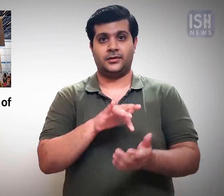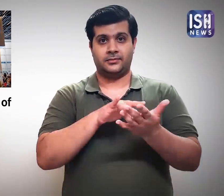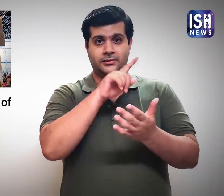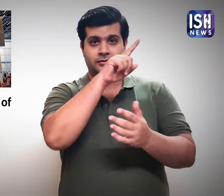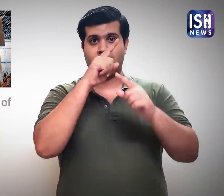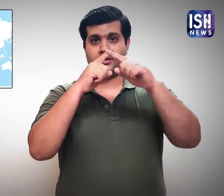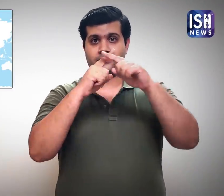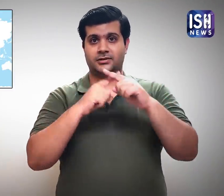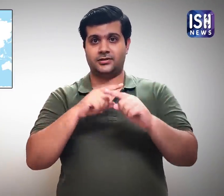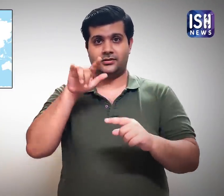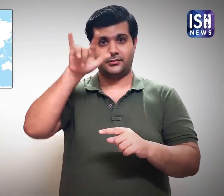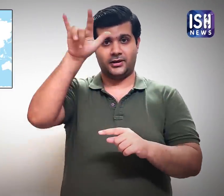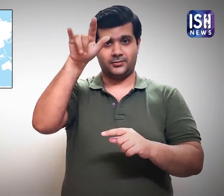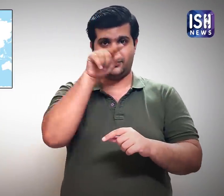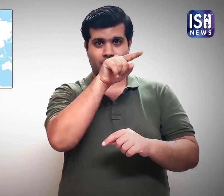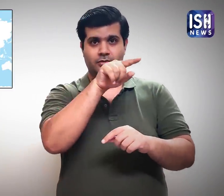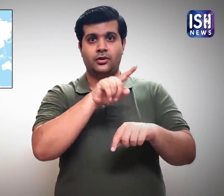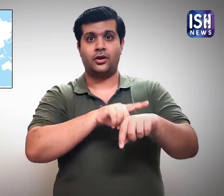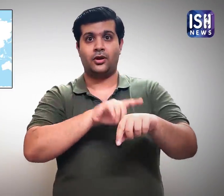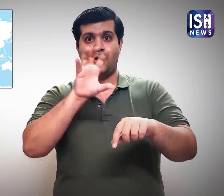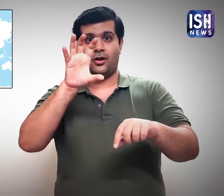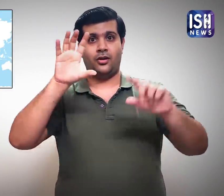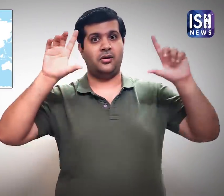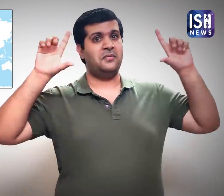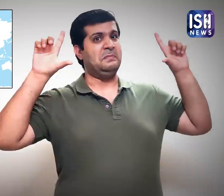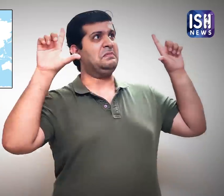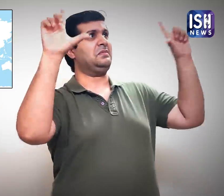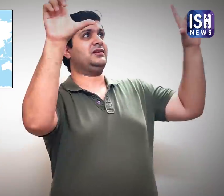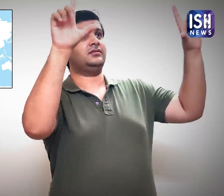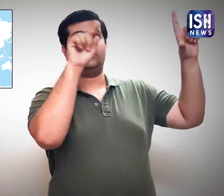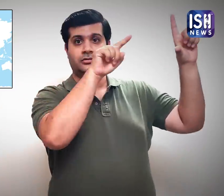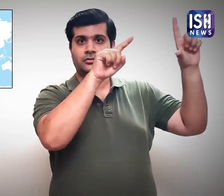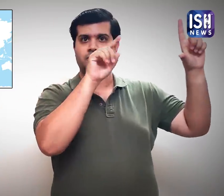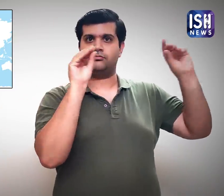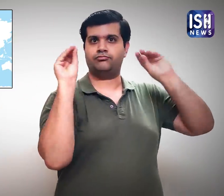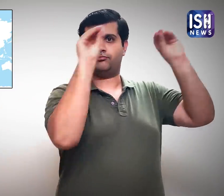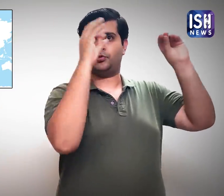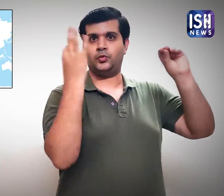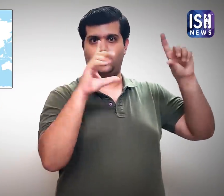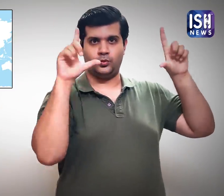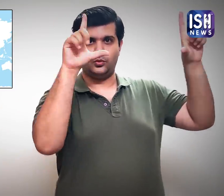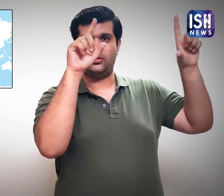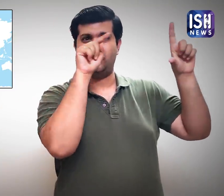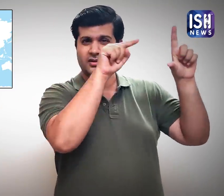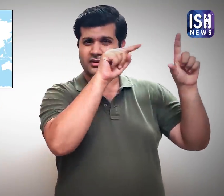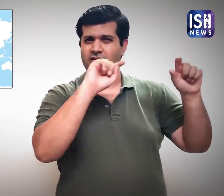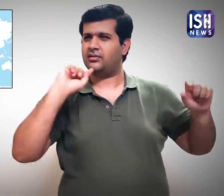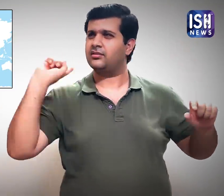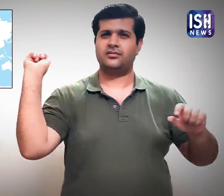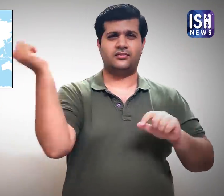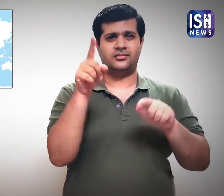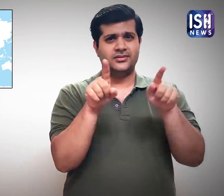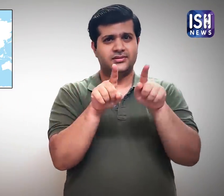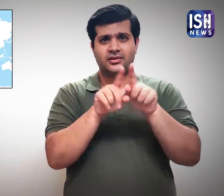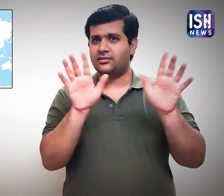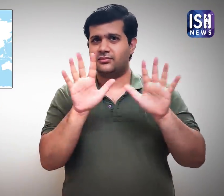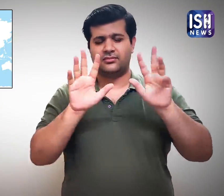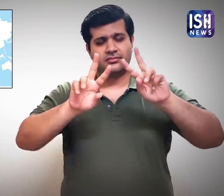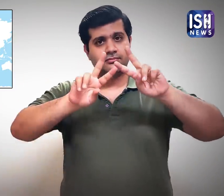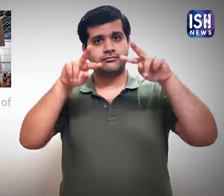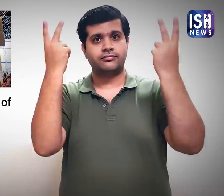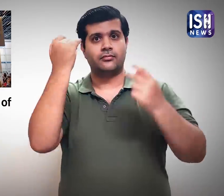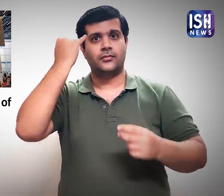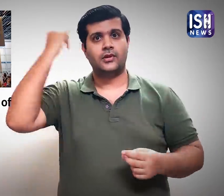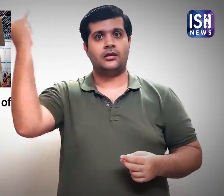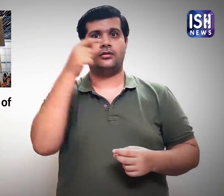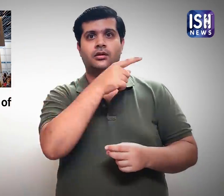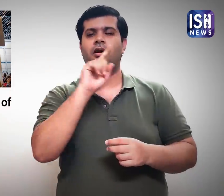An extremely unique clock has been installed at the Amsterdam airport.